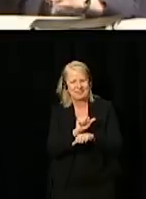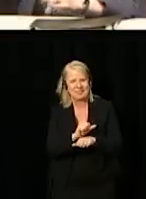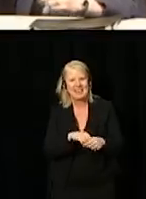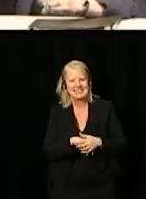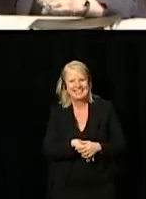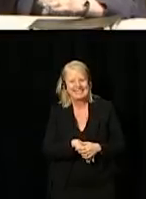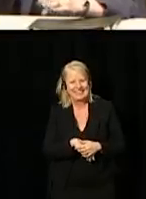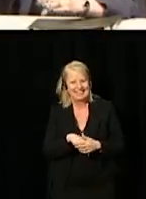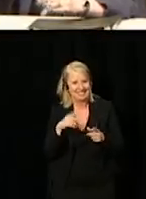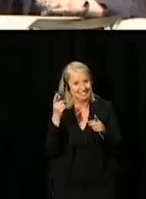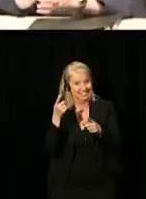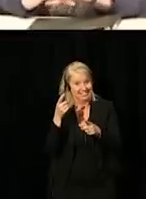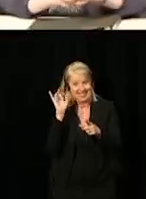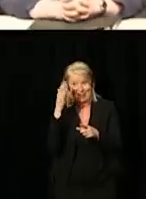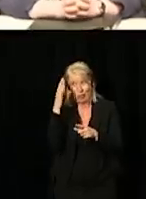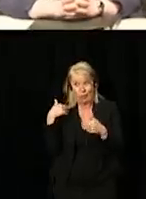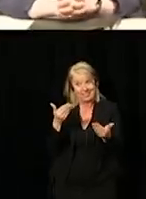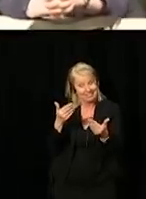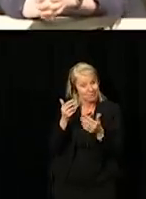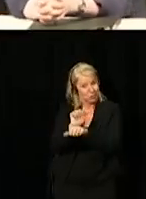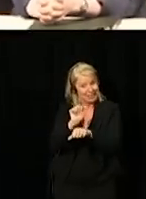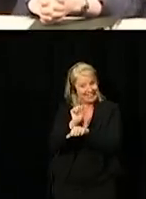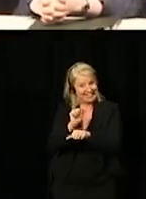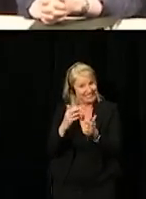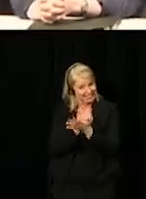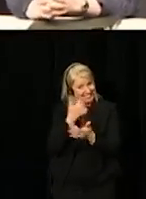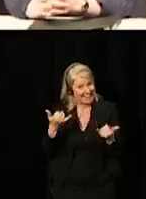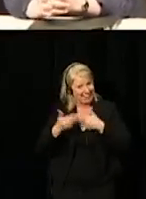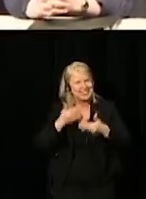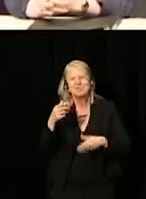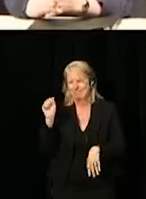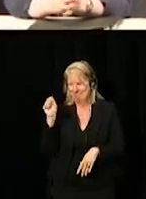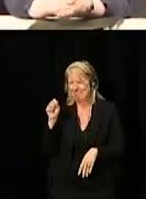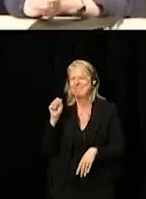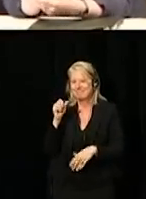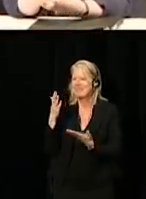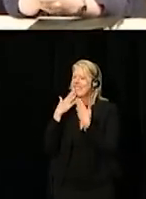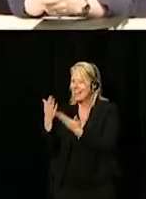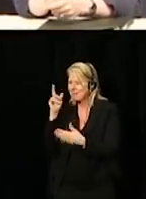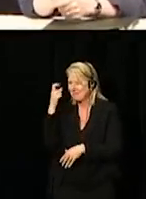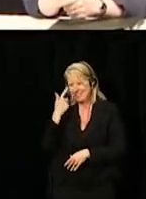You got the get to work part, right? Yeah. We heard that. Thank you, Minister Qualtrough.